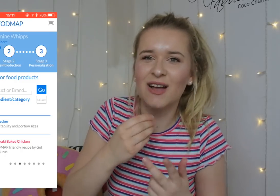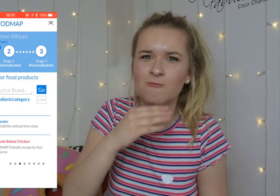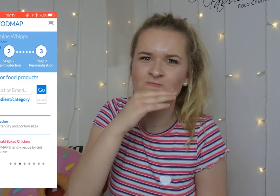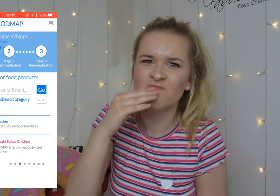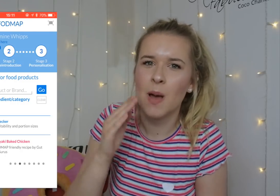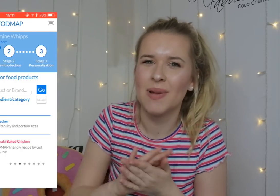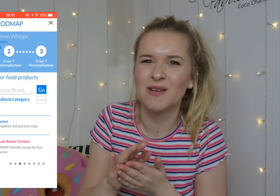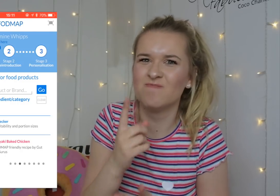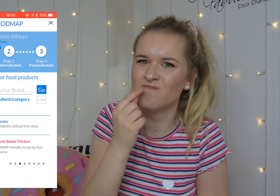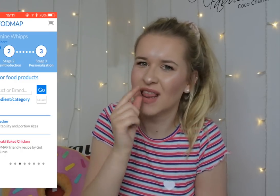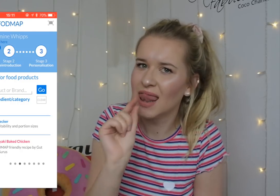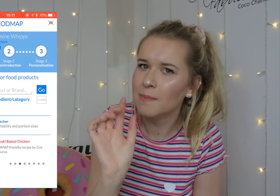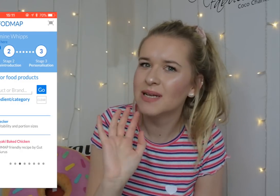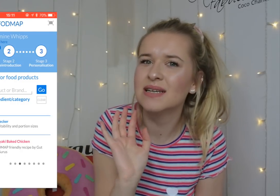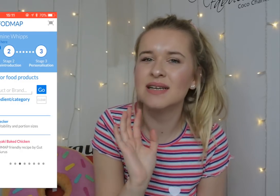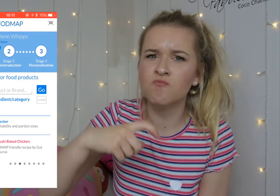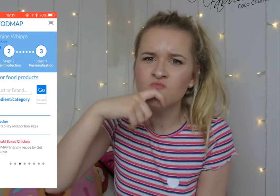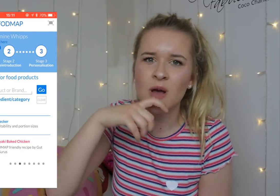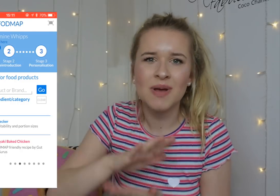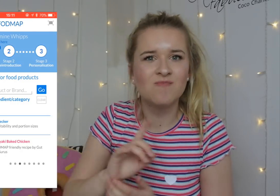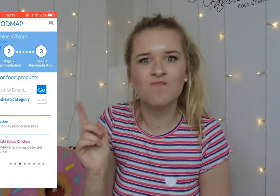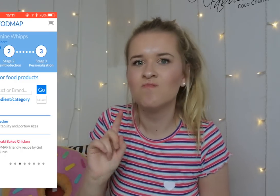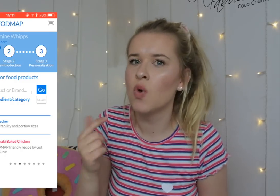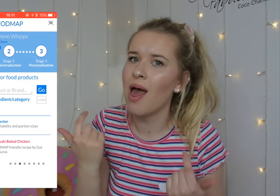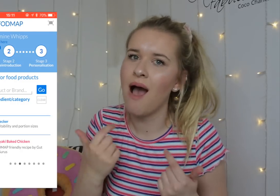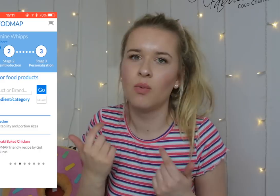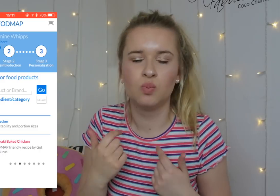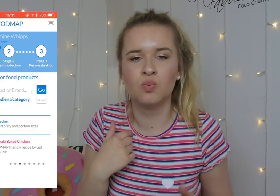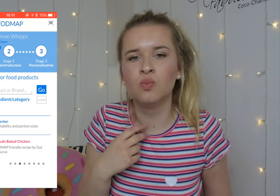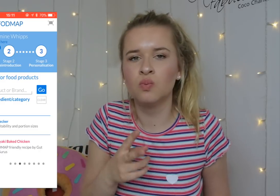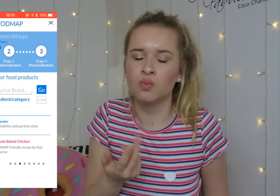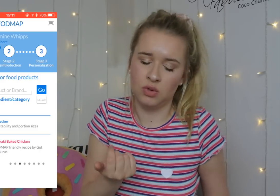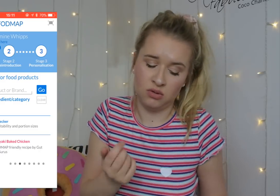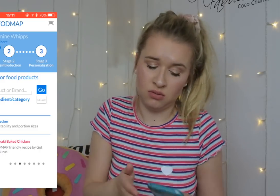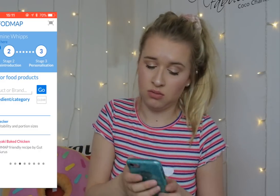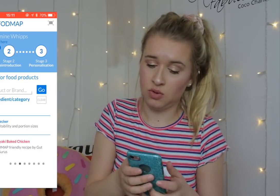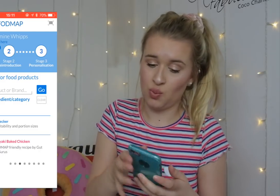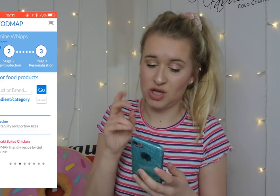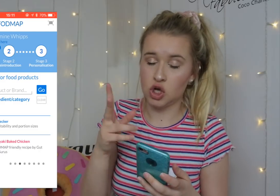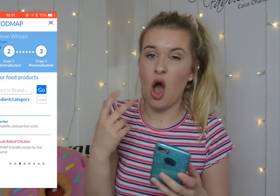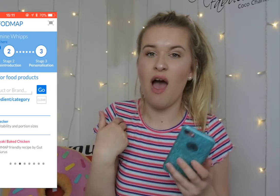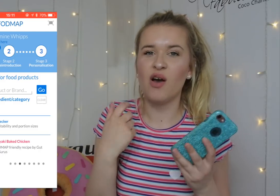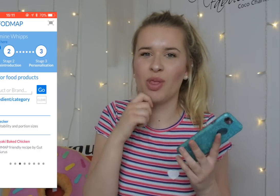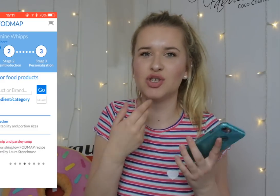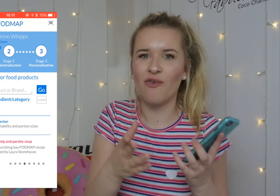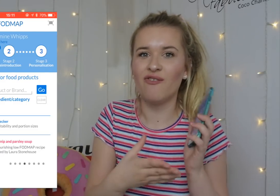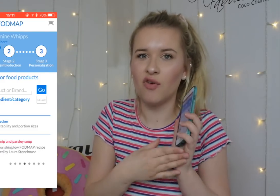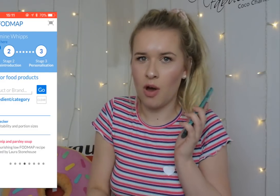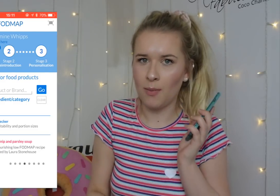if it has the straight face, it means you're allowed to eat a bit amount. The sad face means you can't have it. I'm going to show you the example...